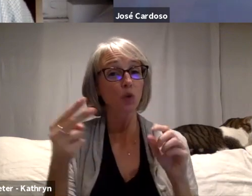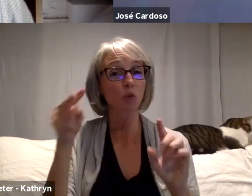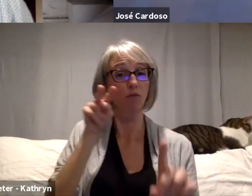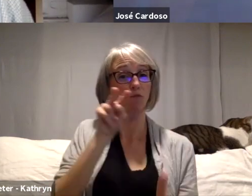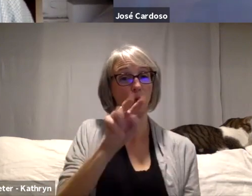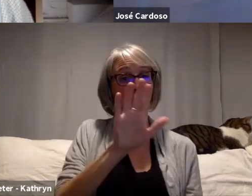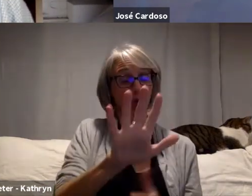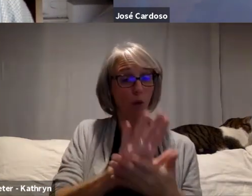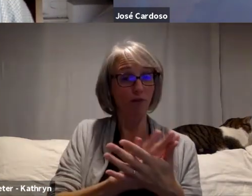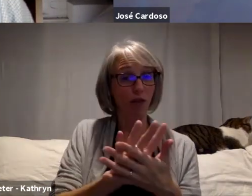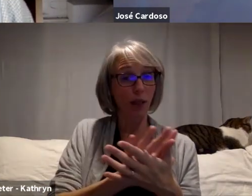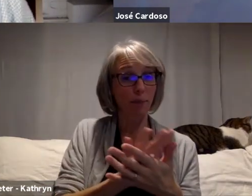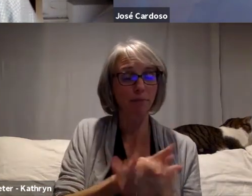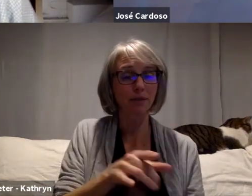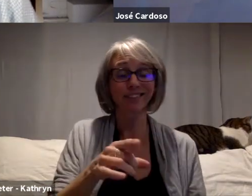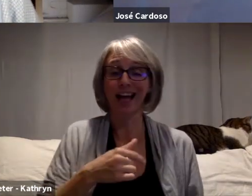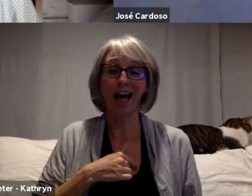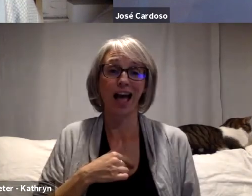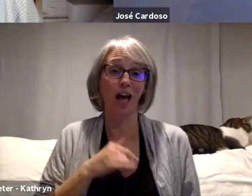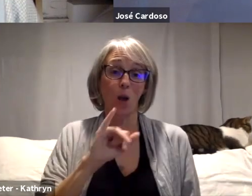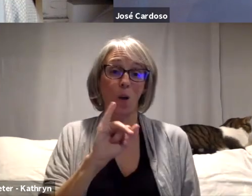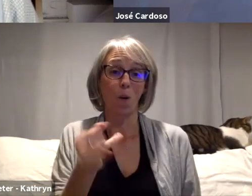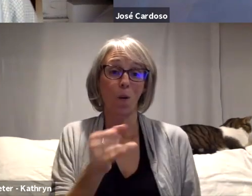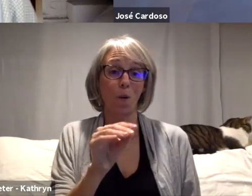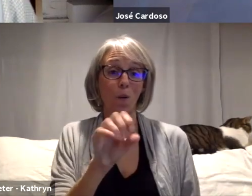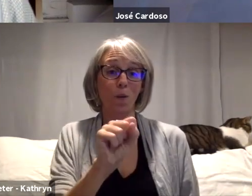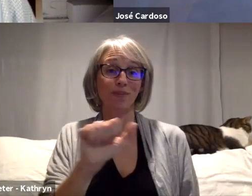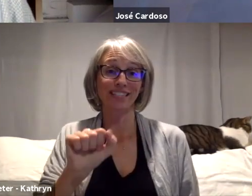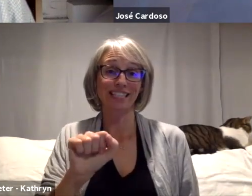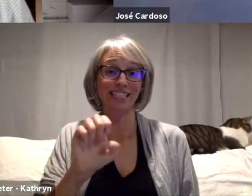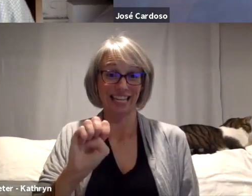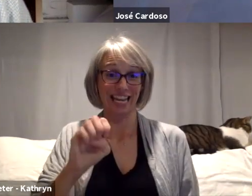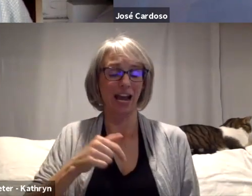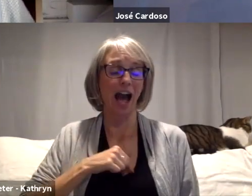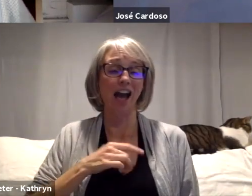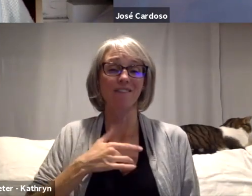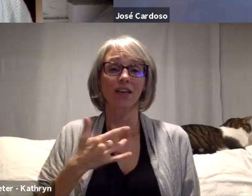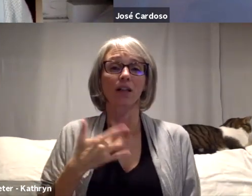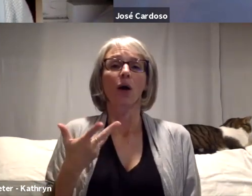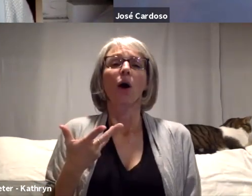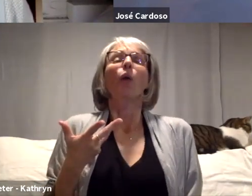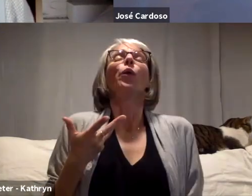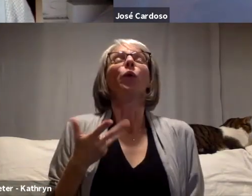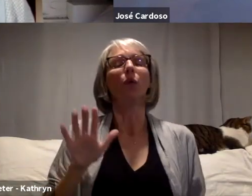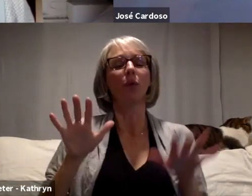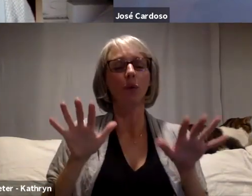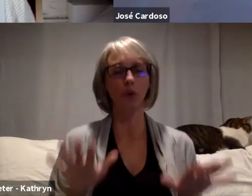I feel relief. I feel relieved. So many years of working on this and finally to be